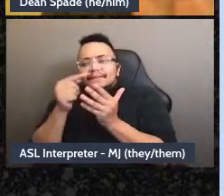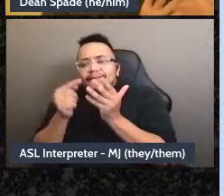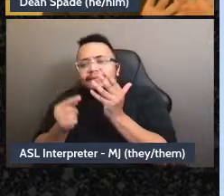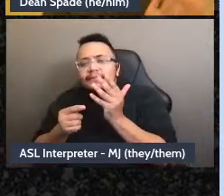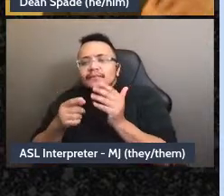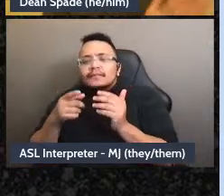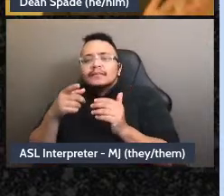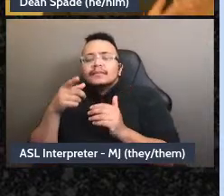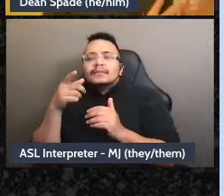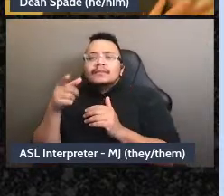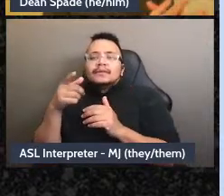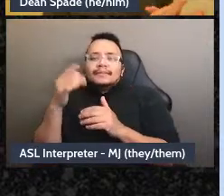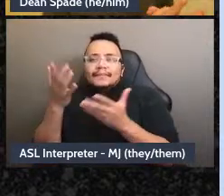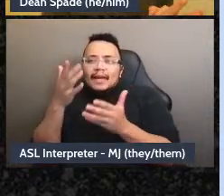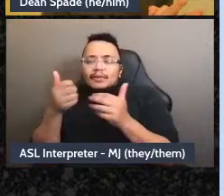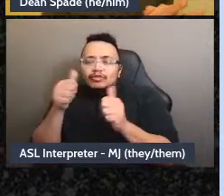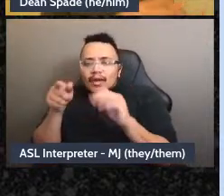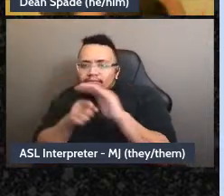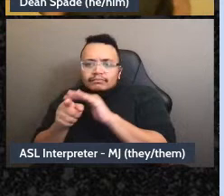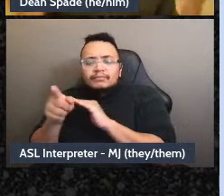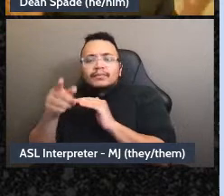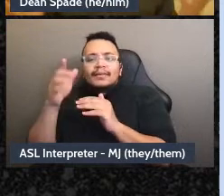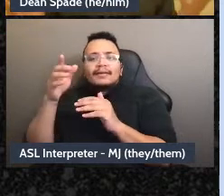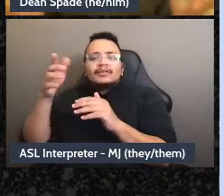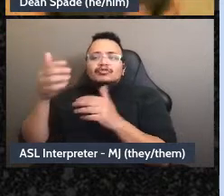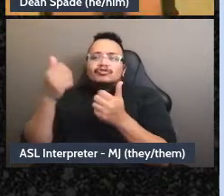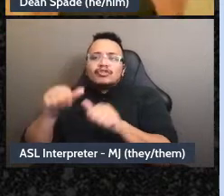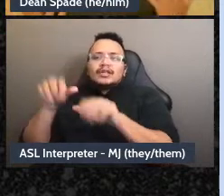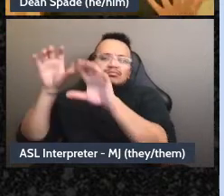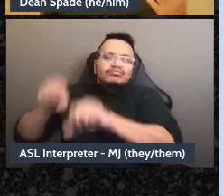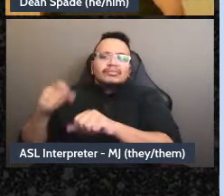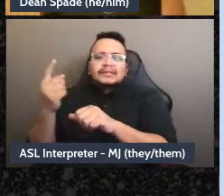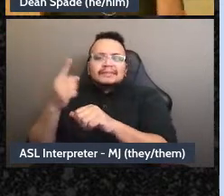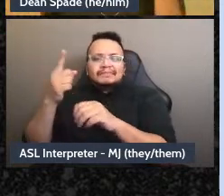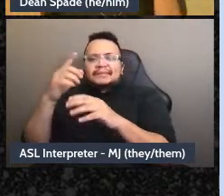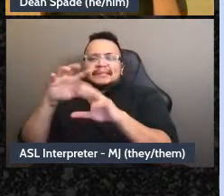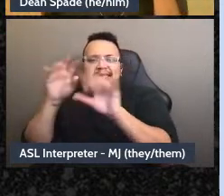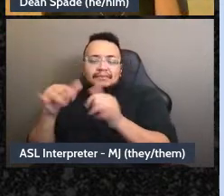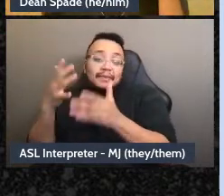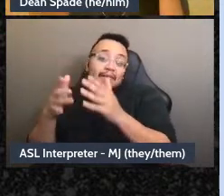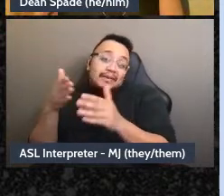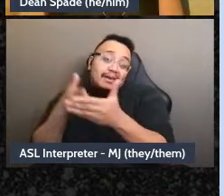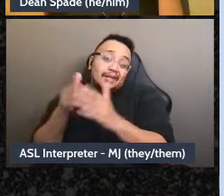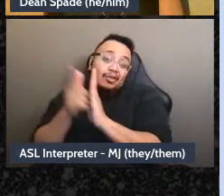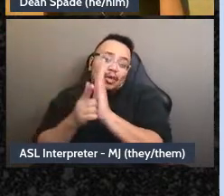that's of course legitimate, but in terms of like, um most people's mutual aid work and even parts of